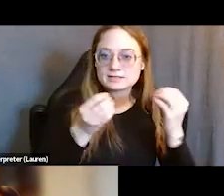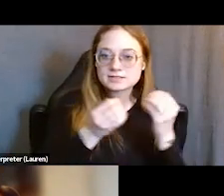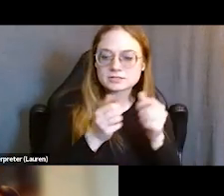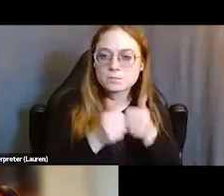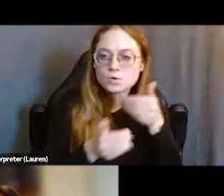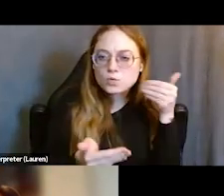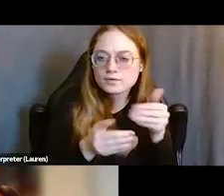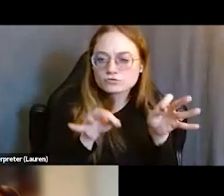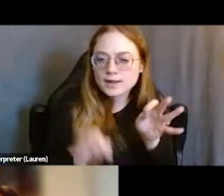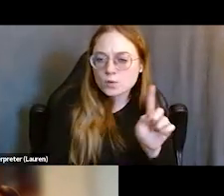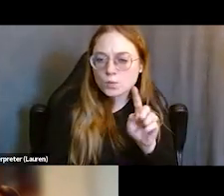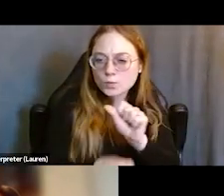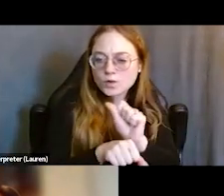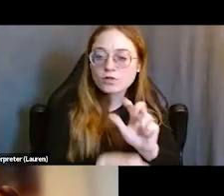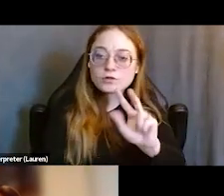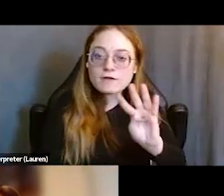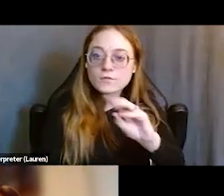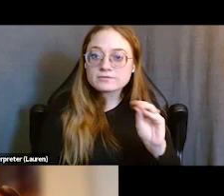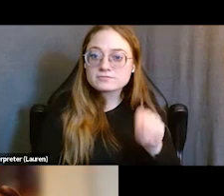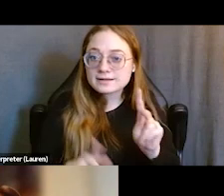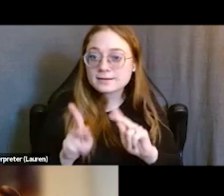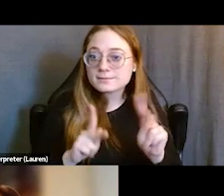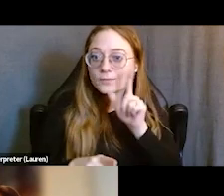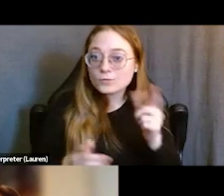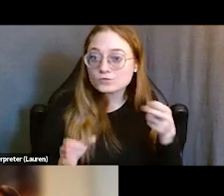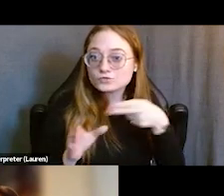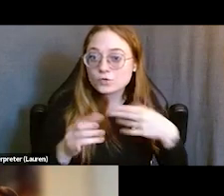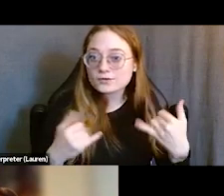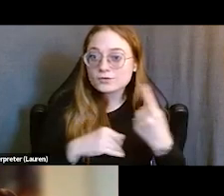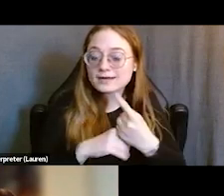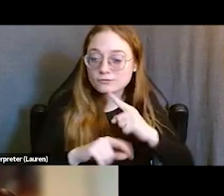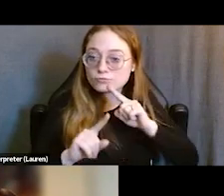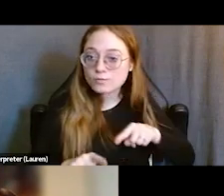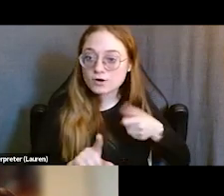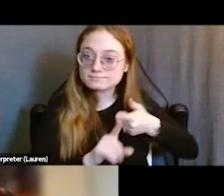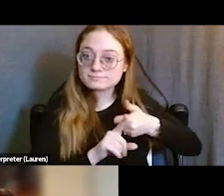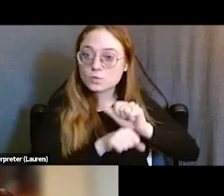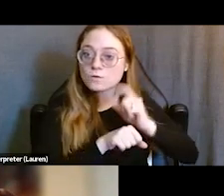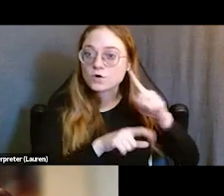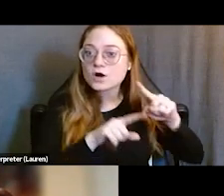about 34% of the people on the webinar today reported that they work for a community-based provider,